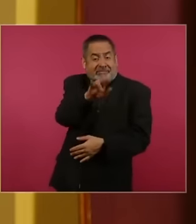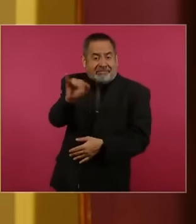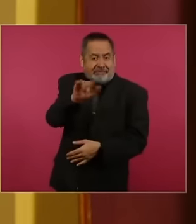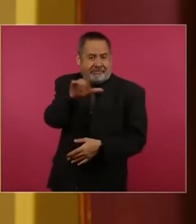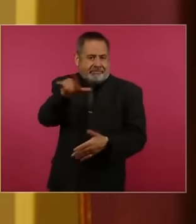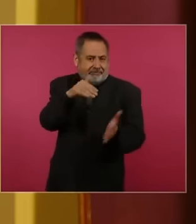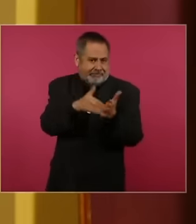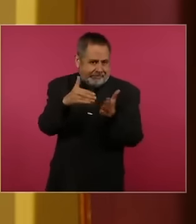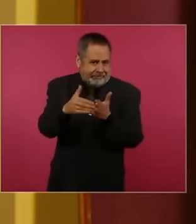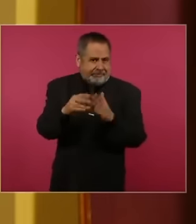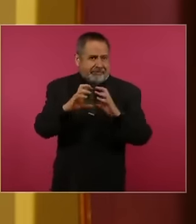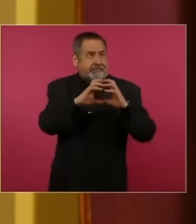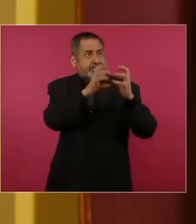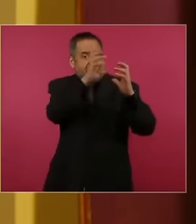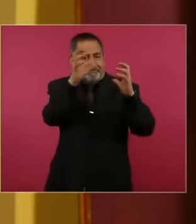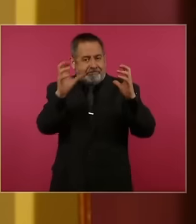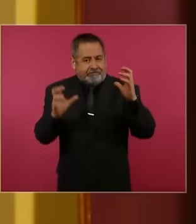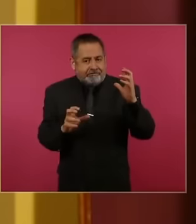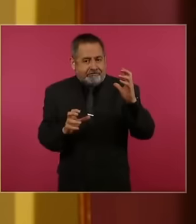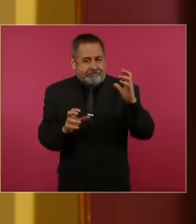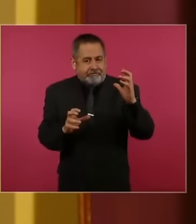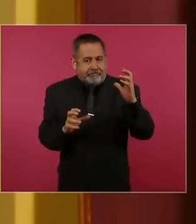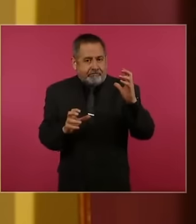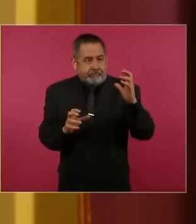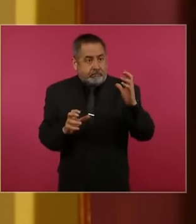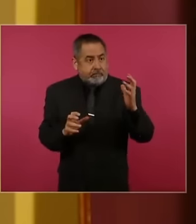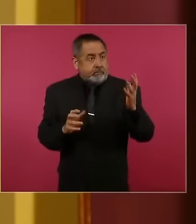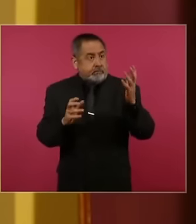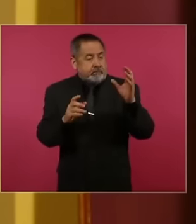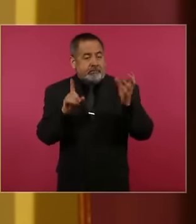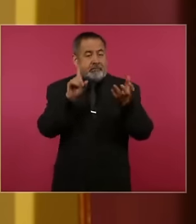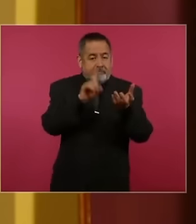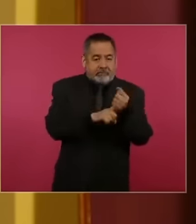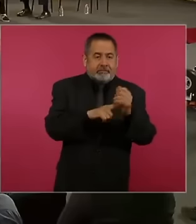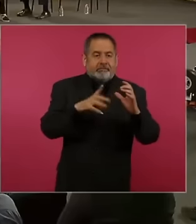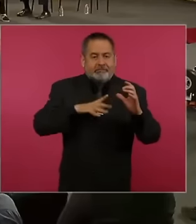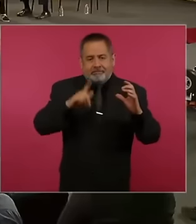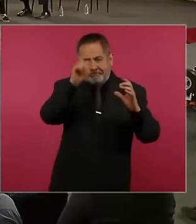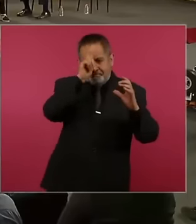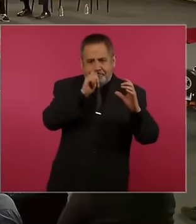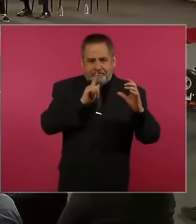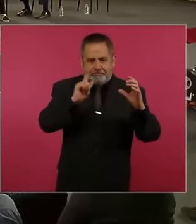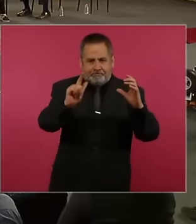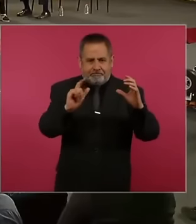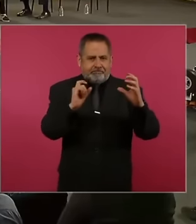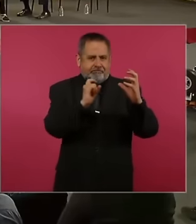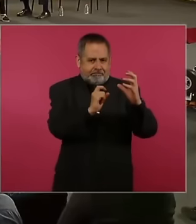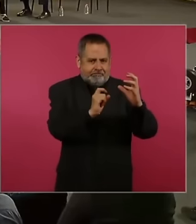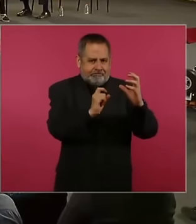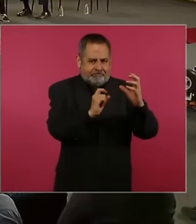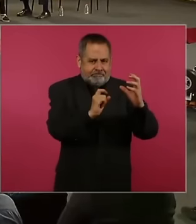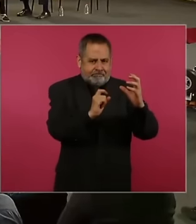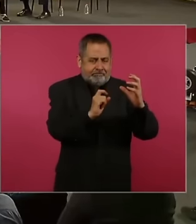reason to think that those planets do not have their moons. In other words, there will be many eclipses that